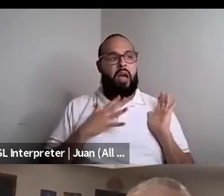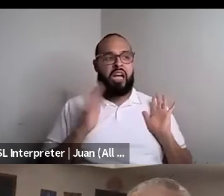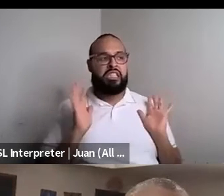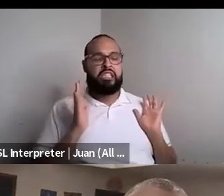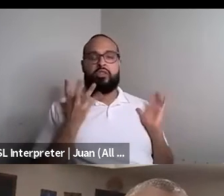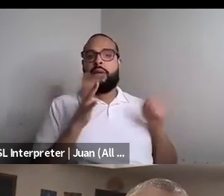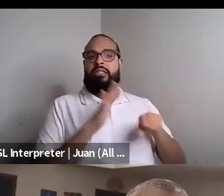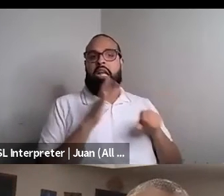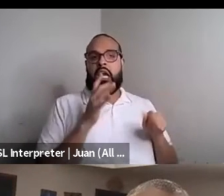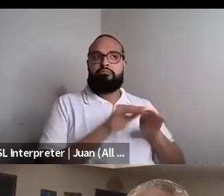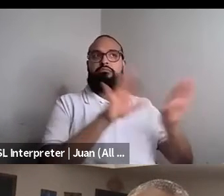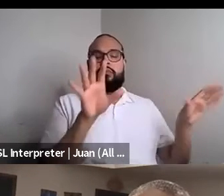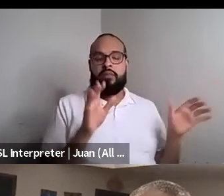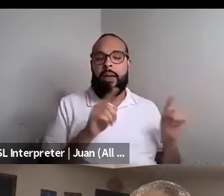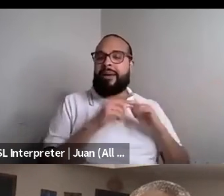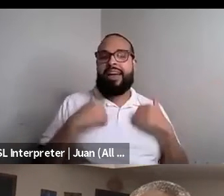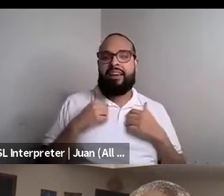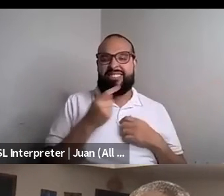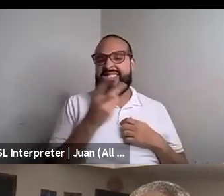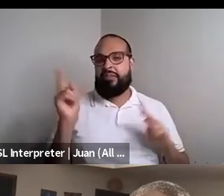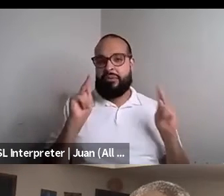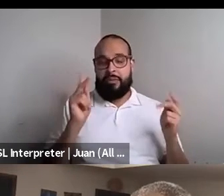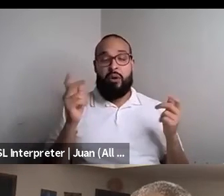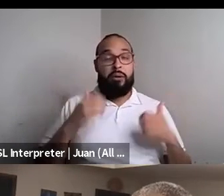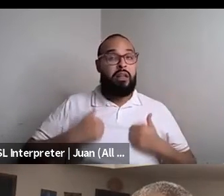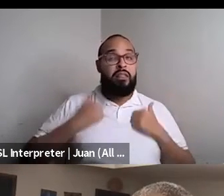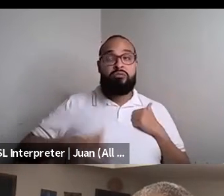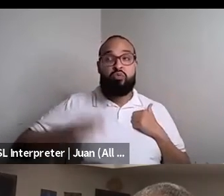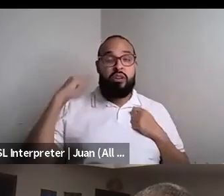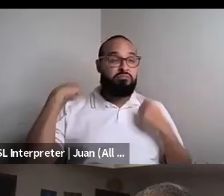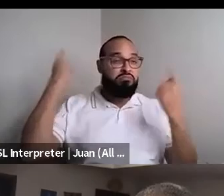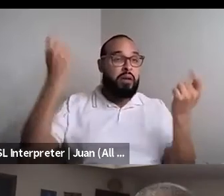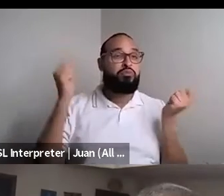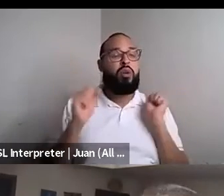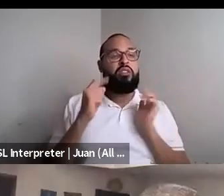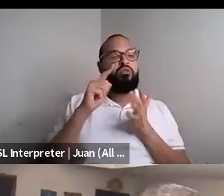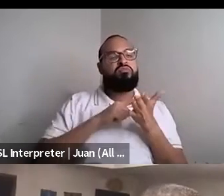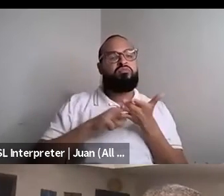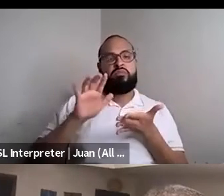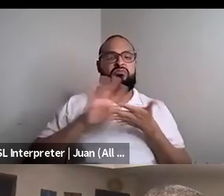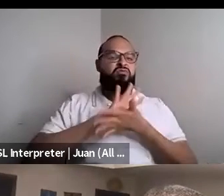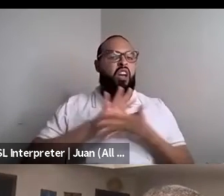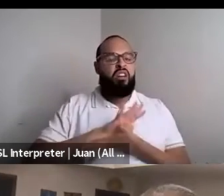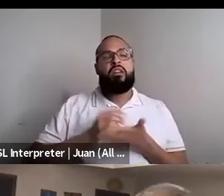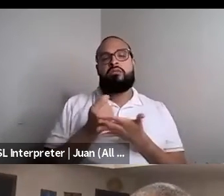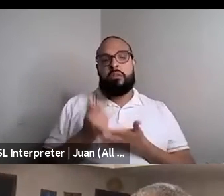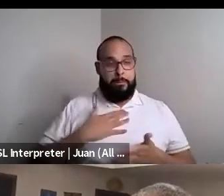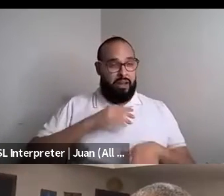Nahshon Anderson: And I've had enough people in my life will try to censor me and I'm at that point where I guess I just say to myself, like, wow.